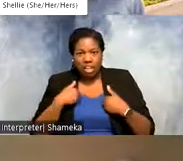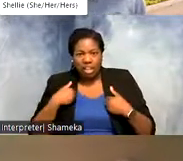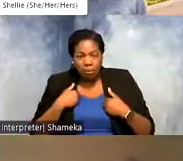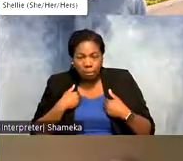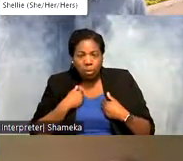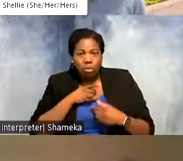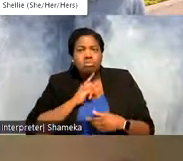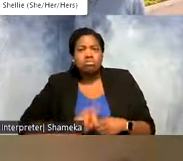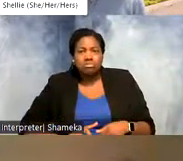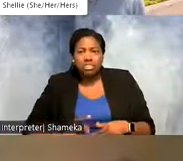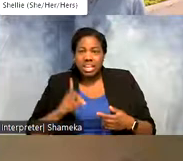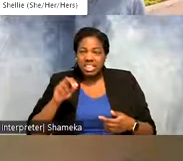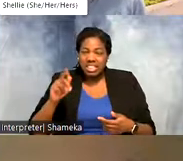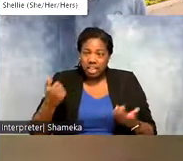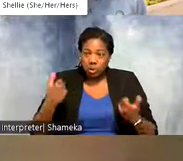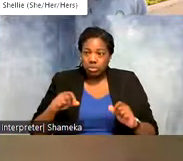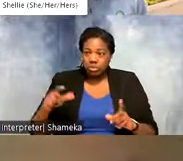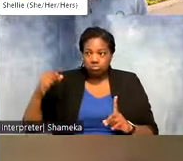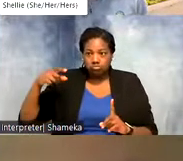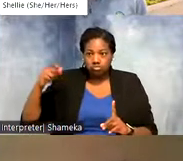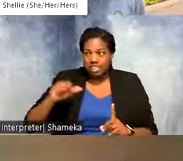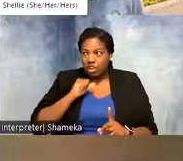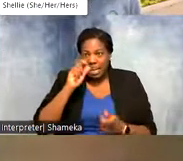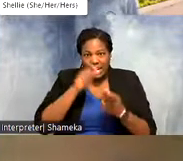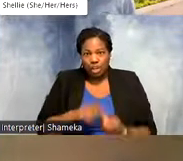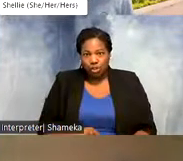points to still transmit even though they're not accurate. And so we're getting a lot of questions